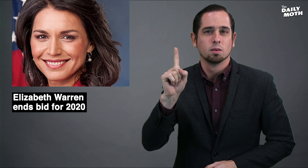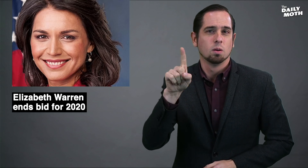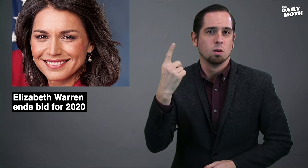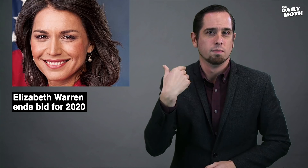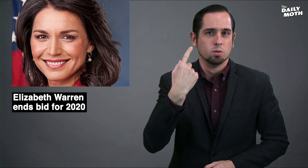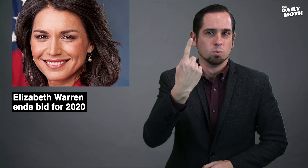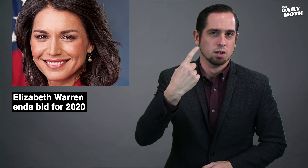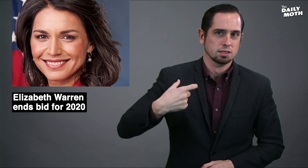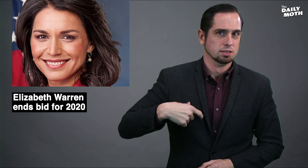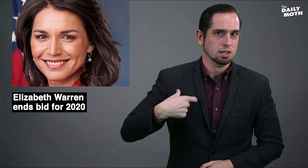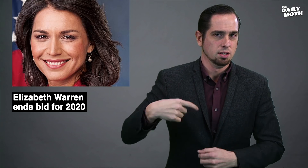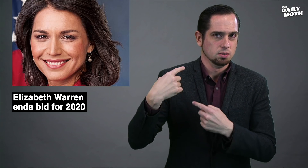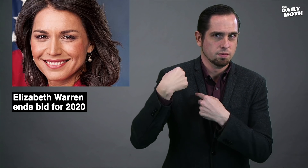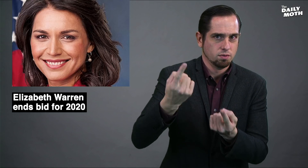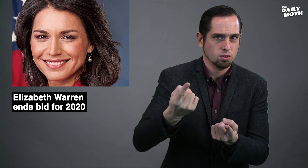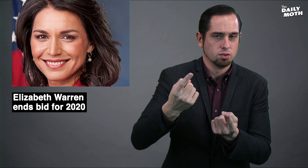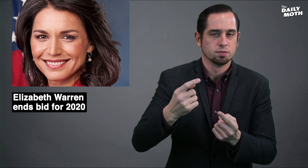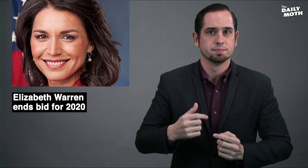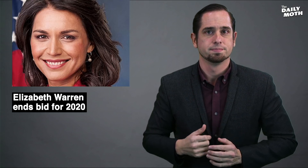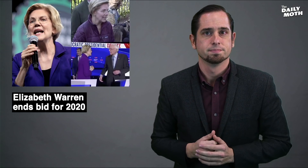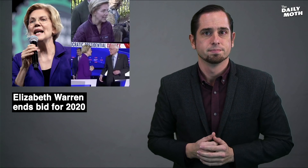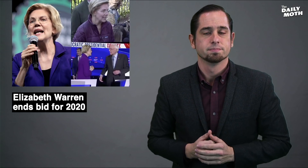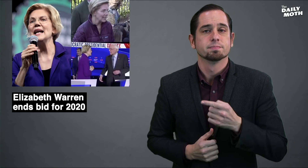but she only has one delegate so far.